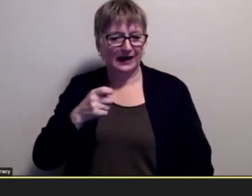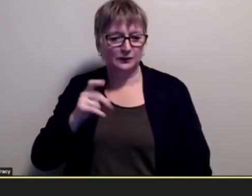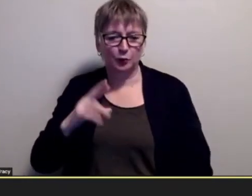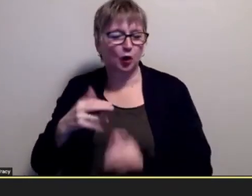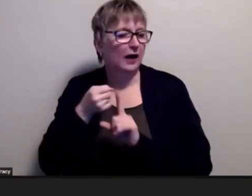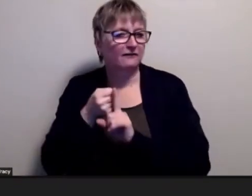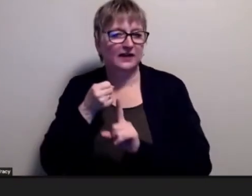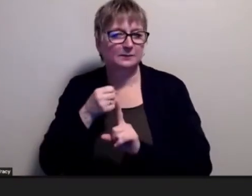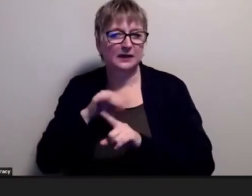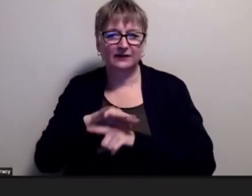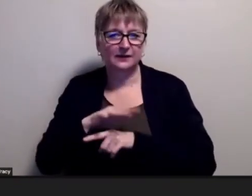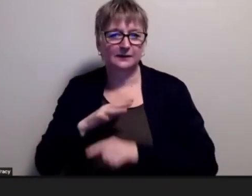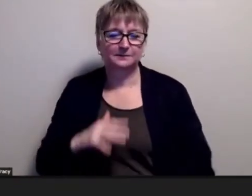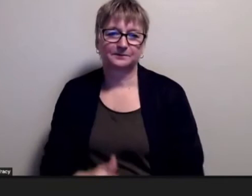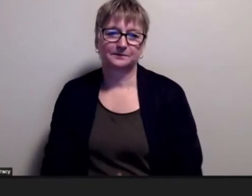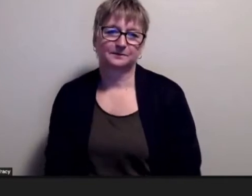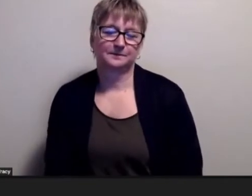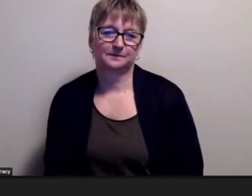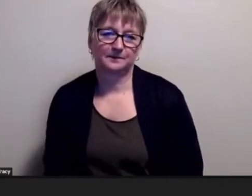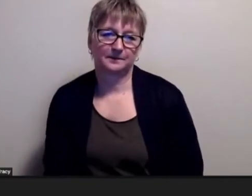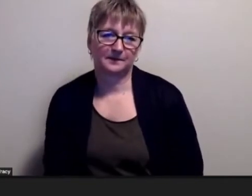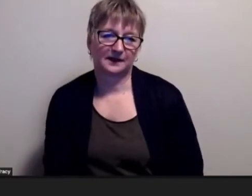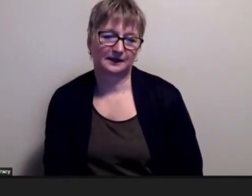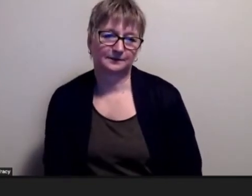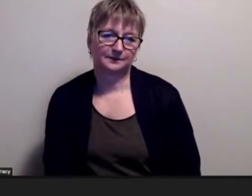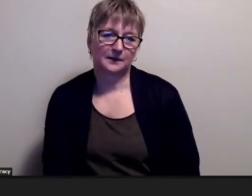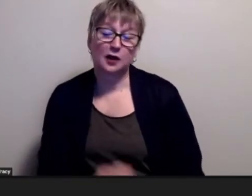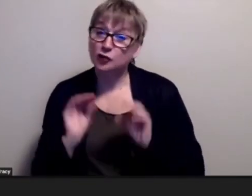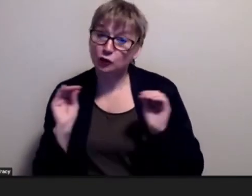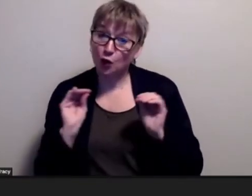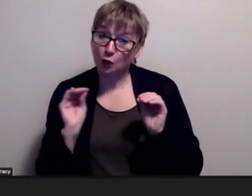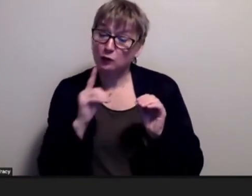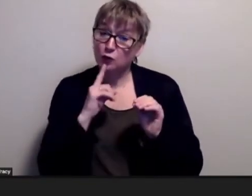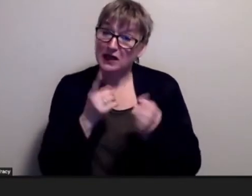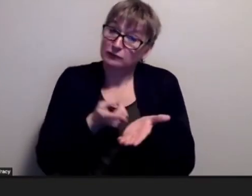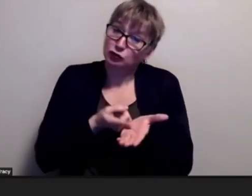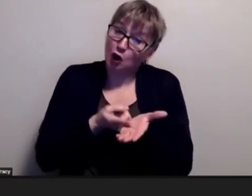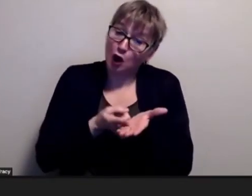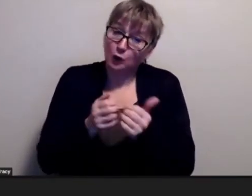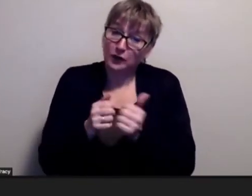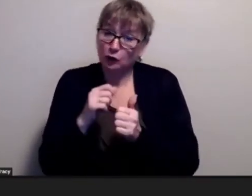so nobody really talked to you about it when you were in that program right no one ever